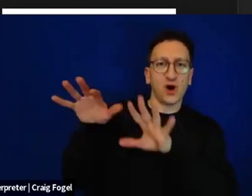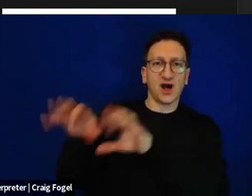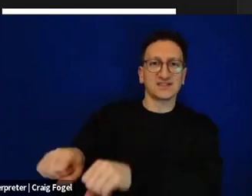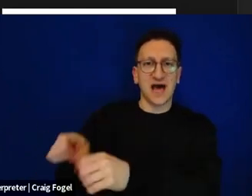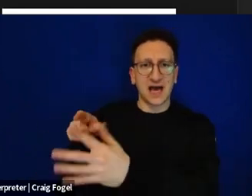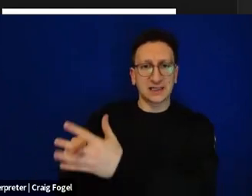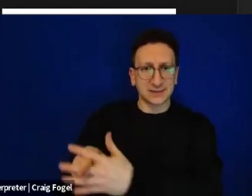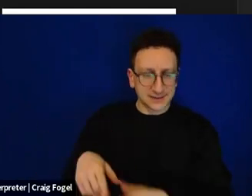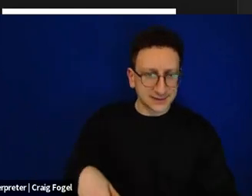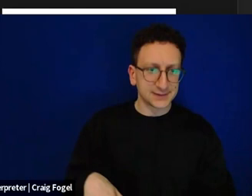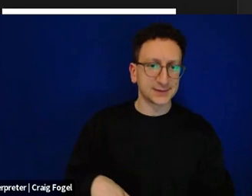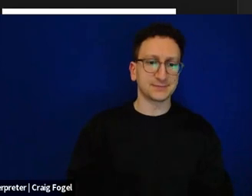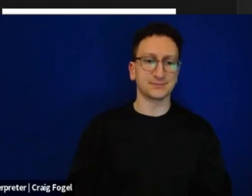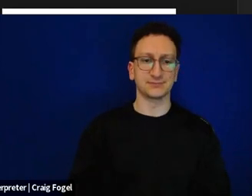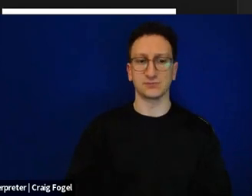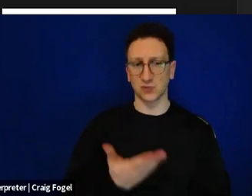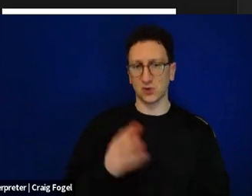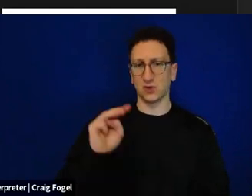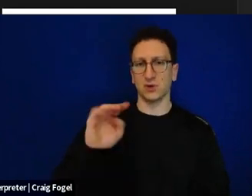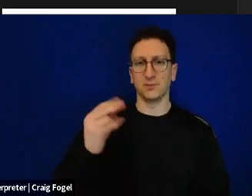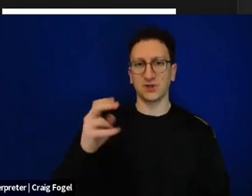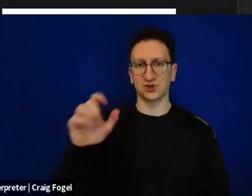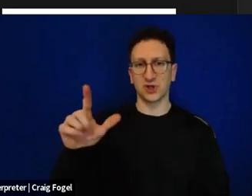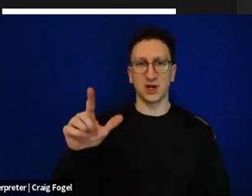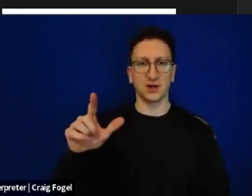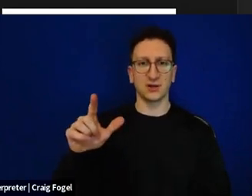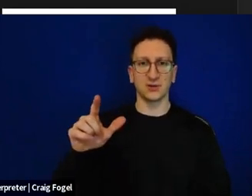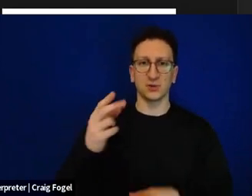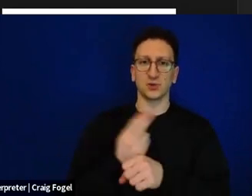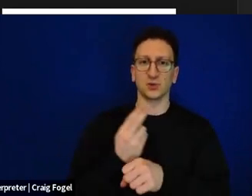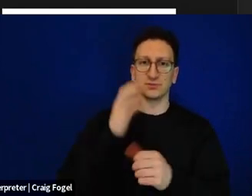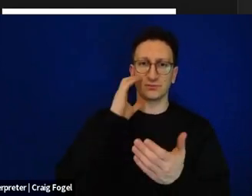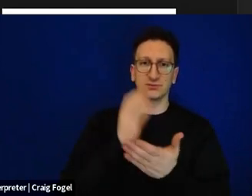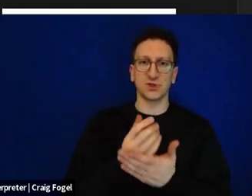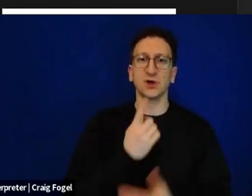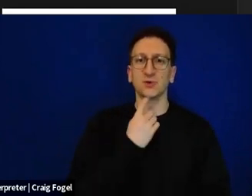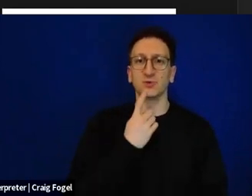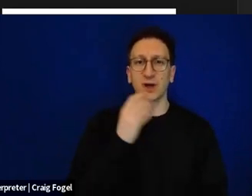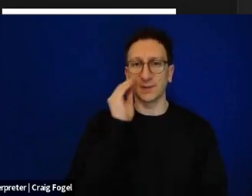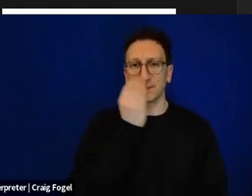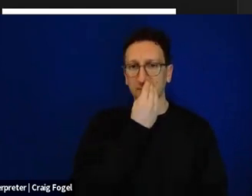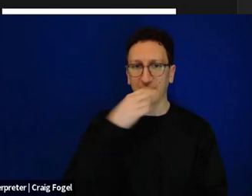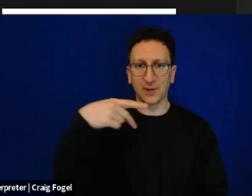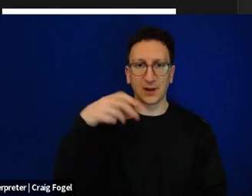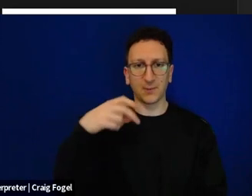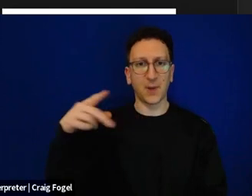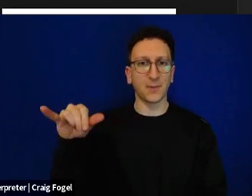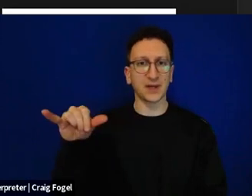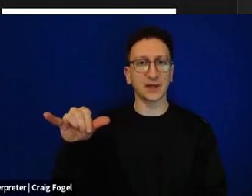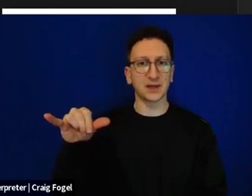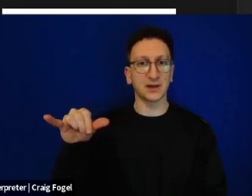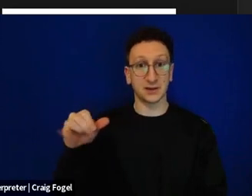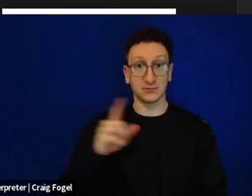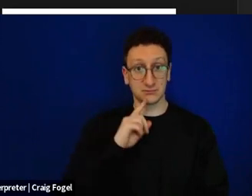And here, Michel took the image of the red poppies that grow spontaneously across